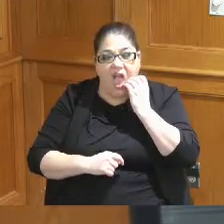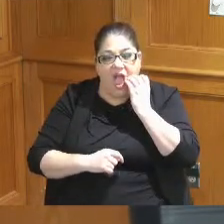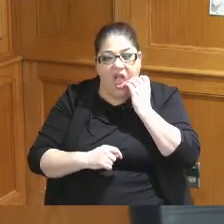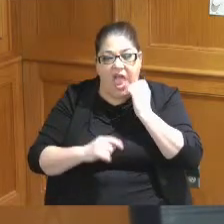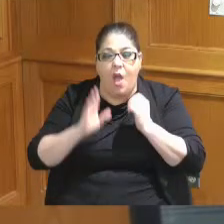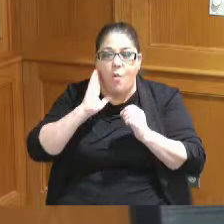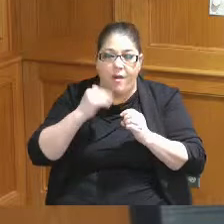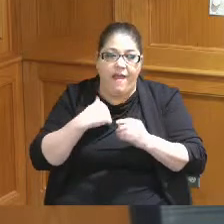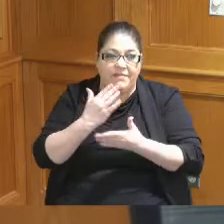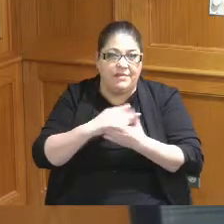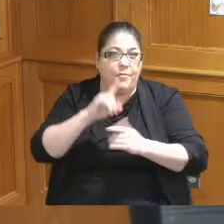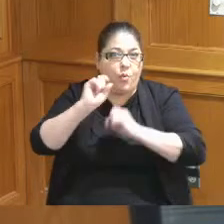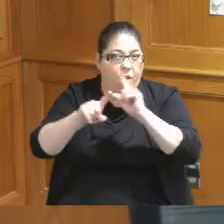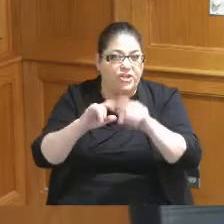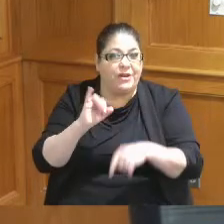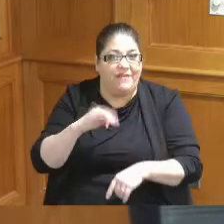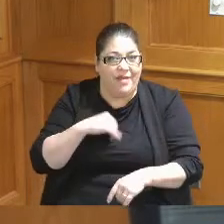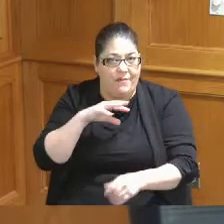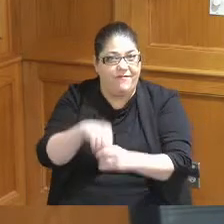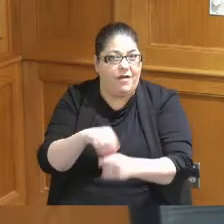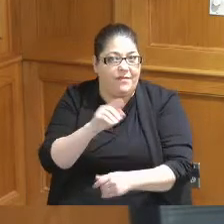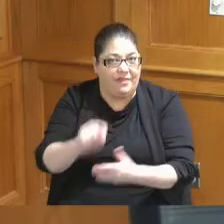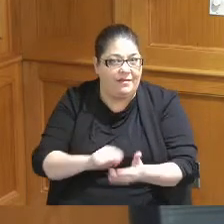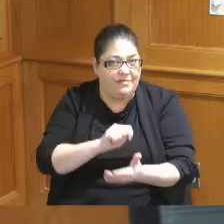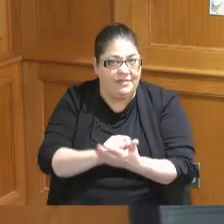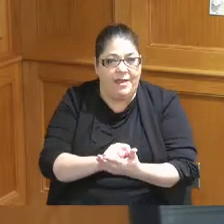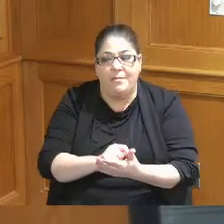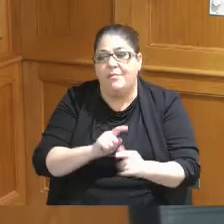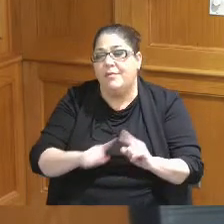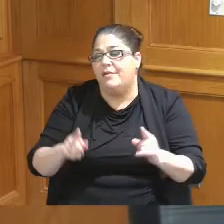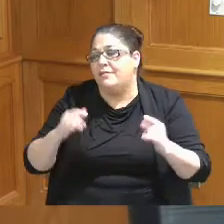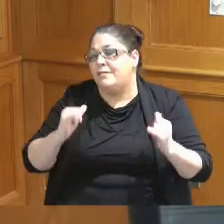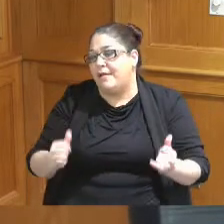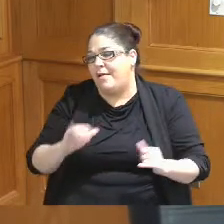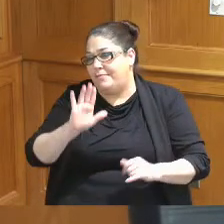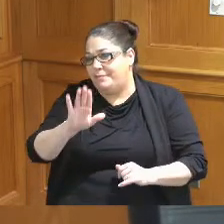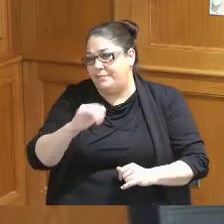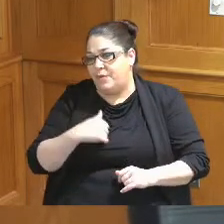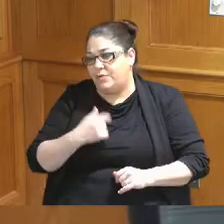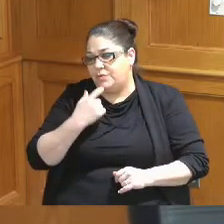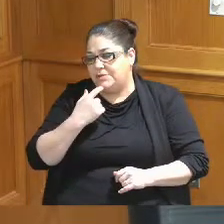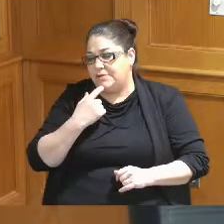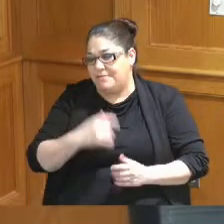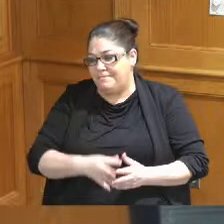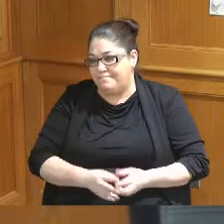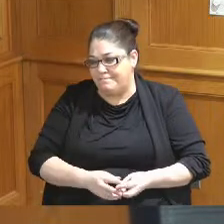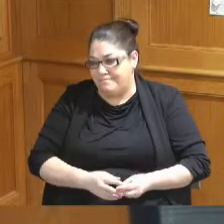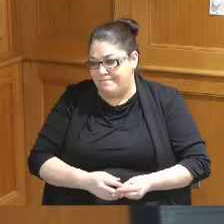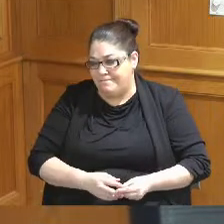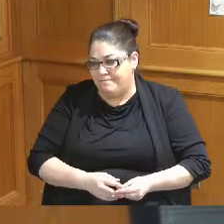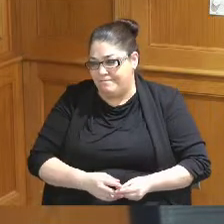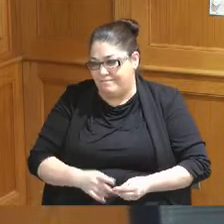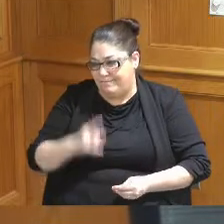questions on then but let me just say that there are a few things that I think is important at